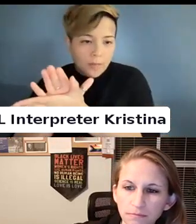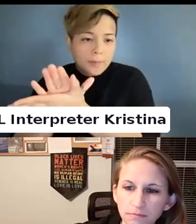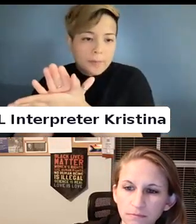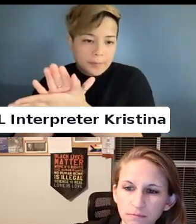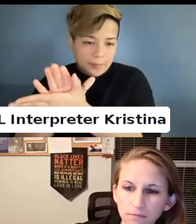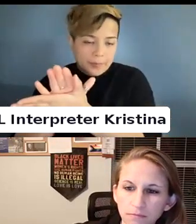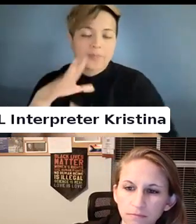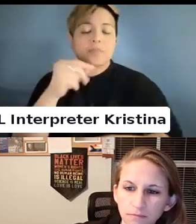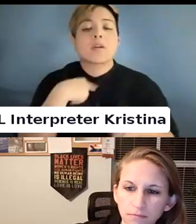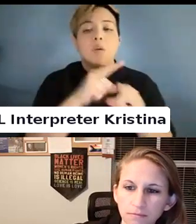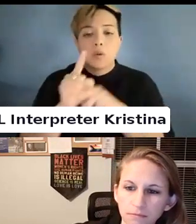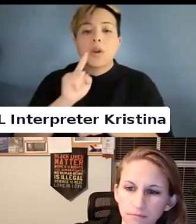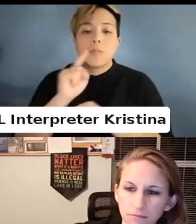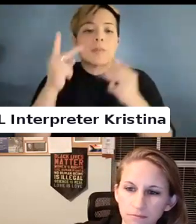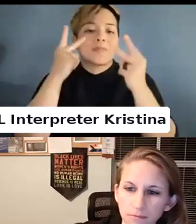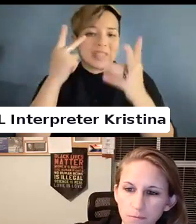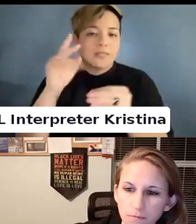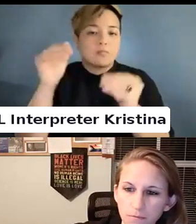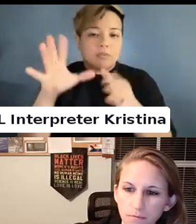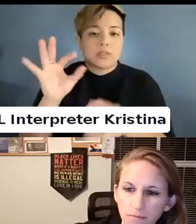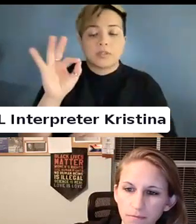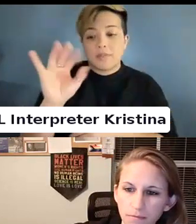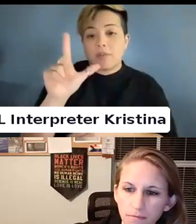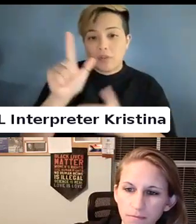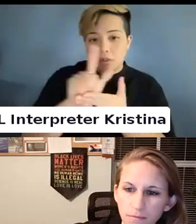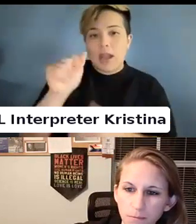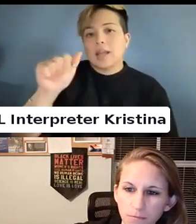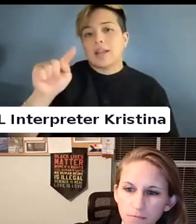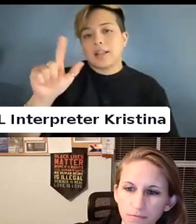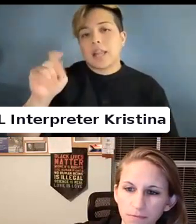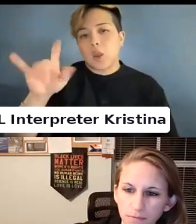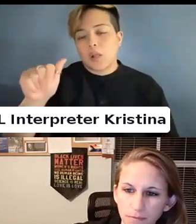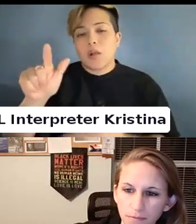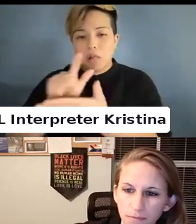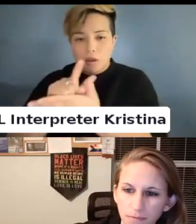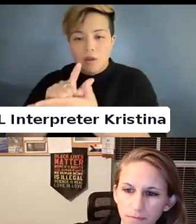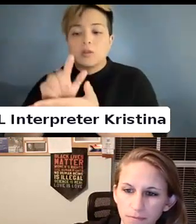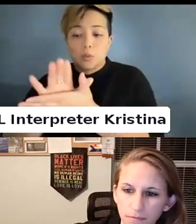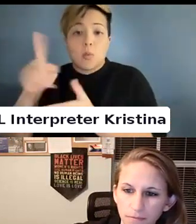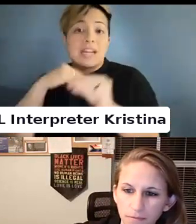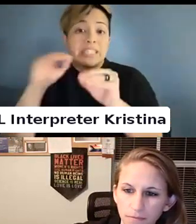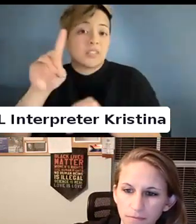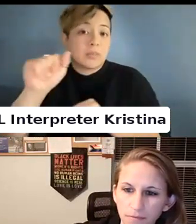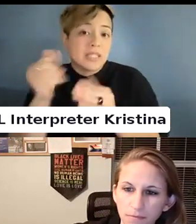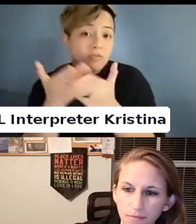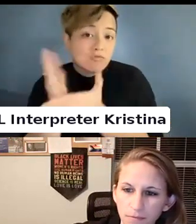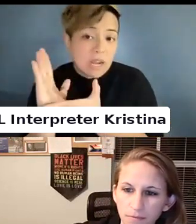I also am a visiting professor of law where I teach disability rights.